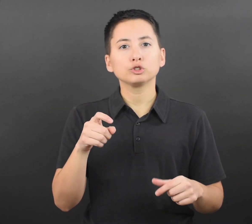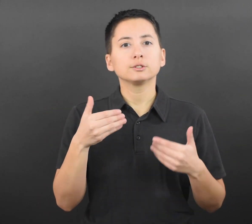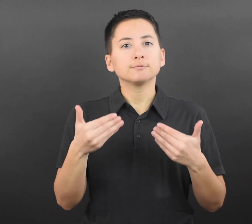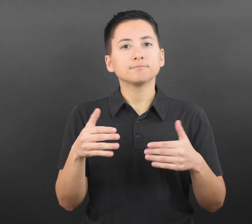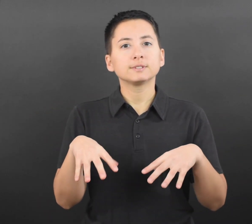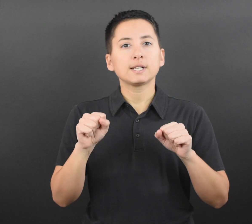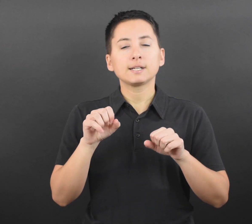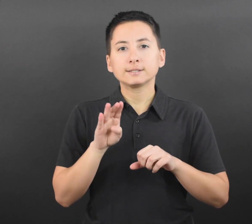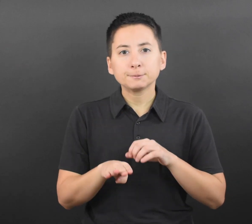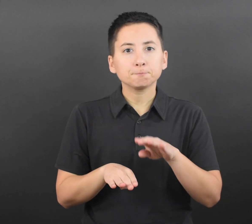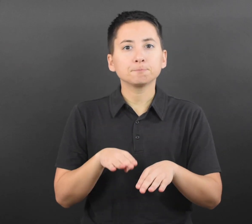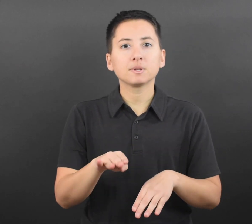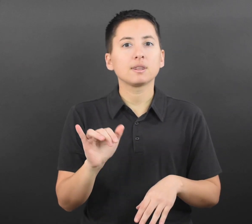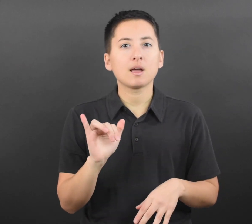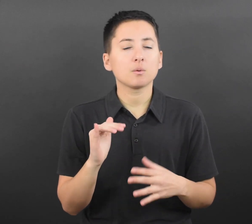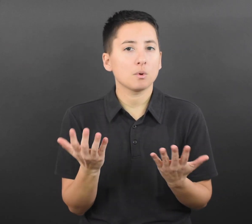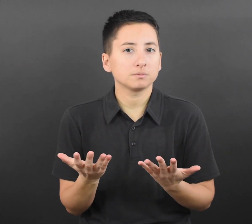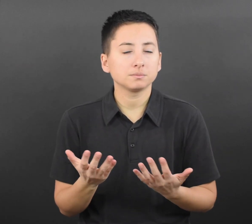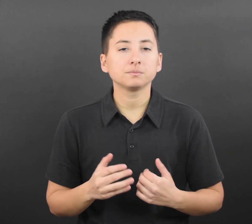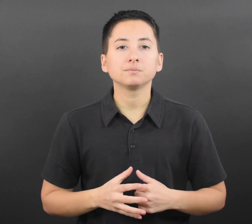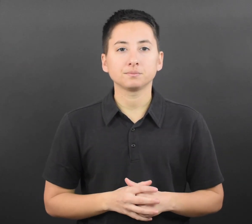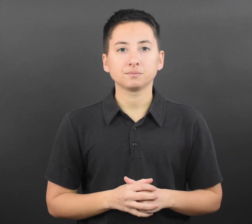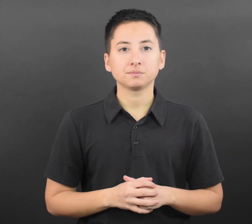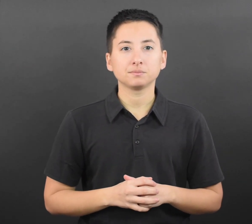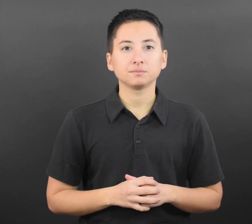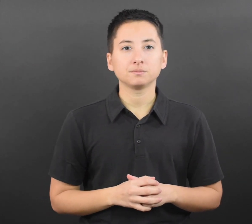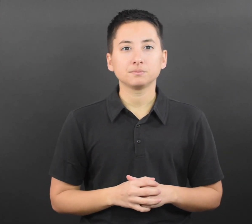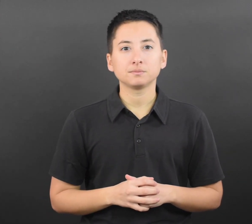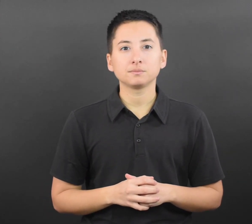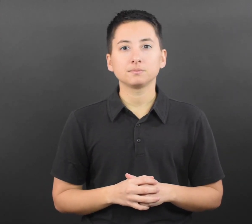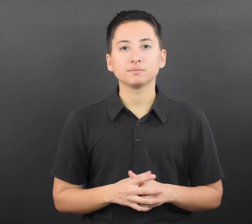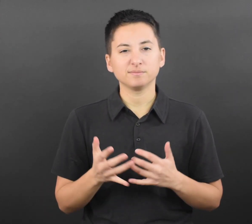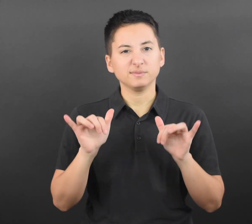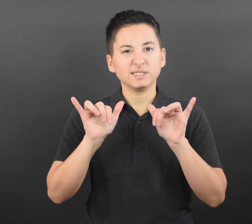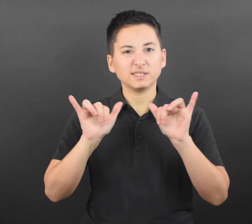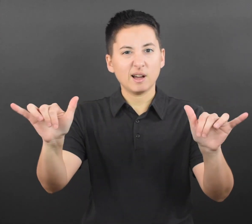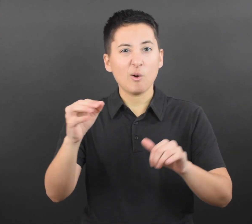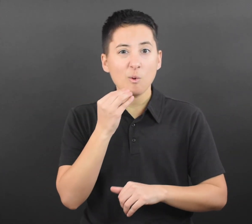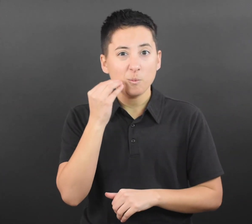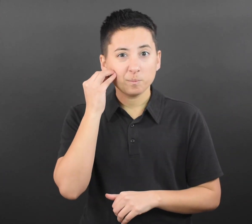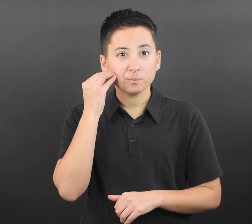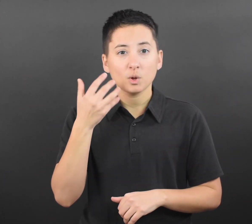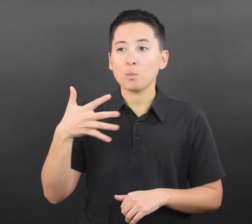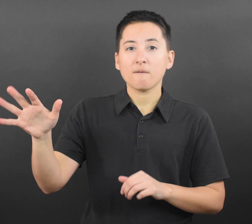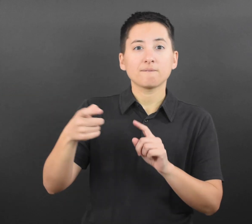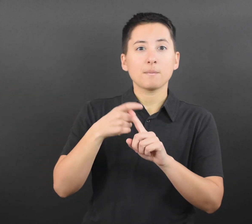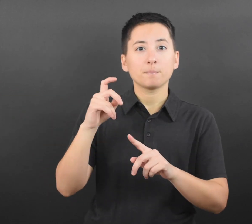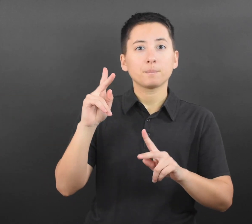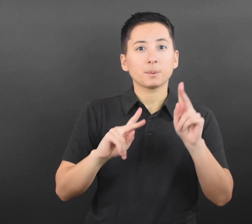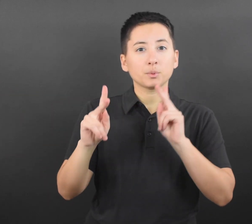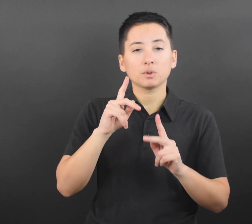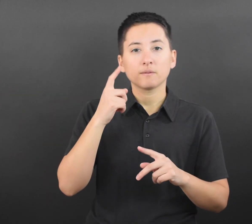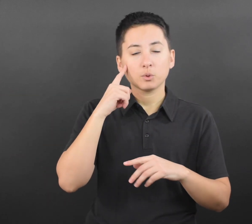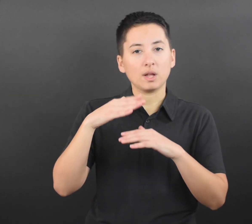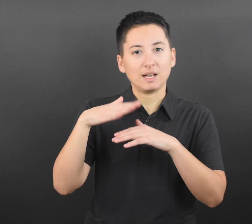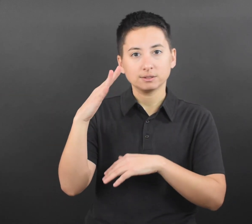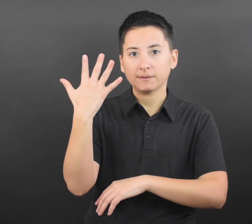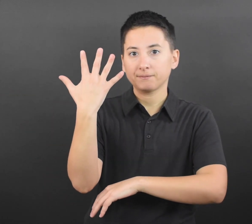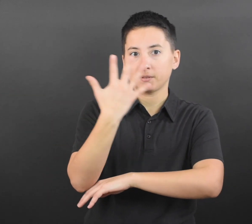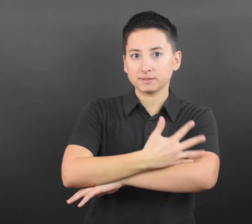(such as when they are not actively eating). What should a student or staff member do during quarantine? People who are asked to